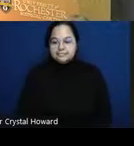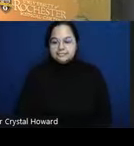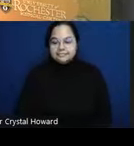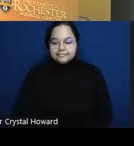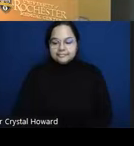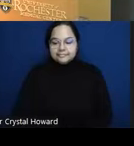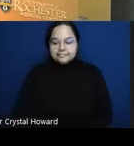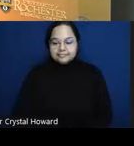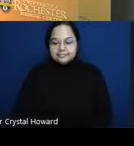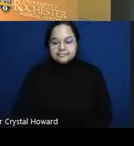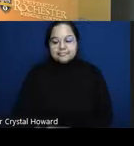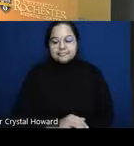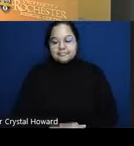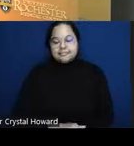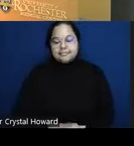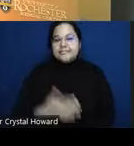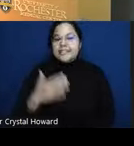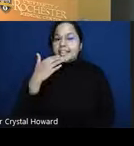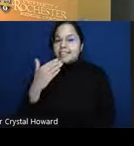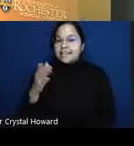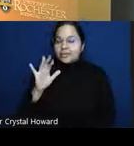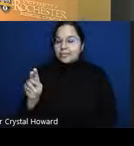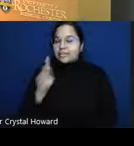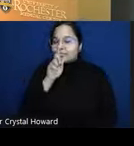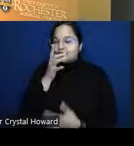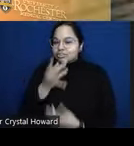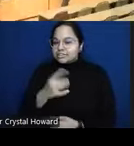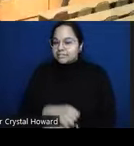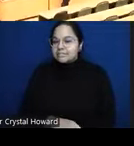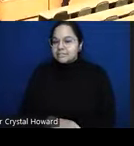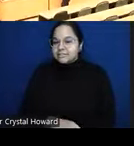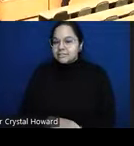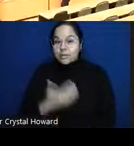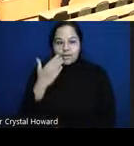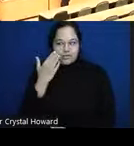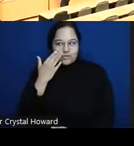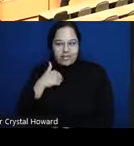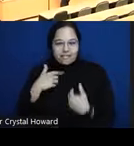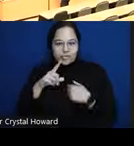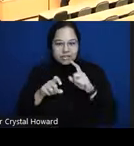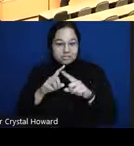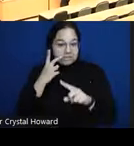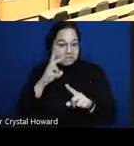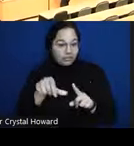thank you Brian very interesting so I know I have questions but let's see if anyone else has questions